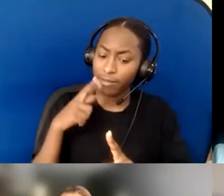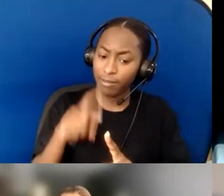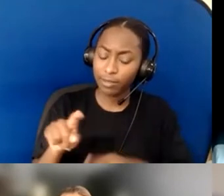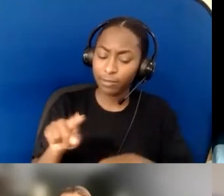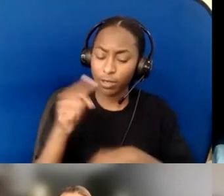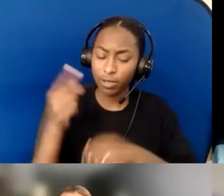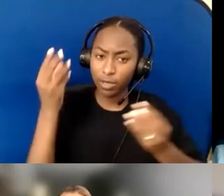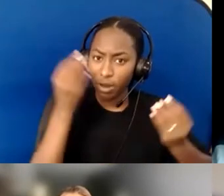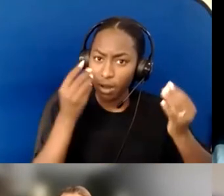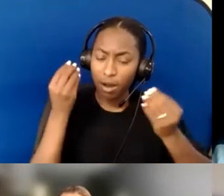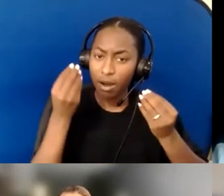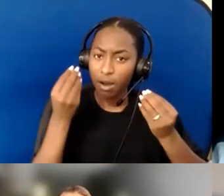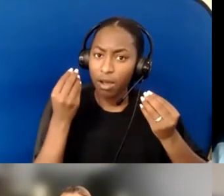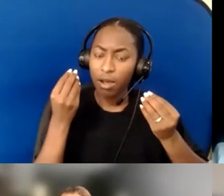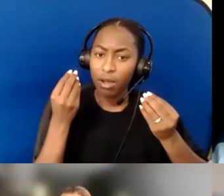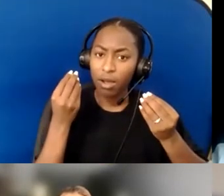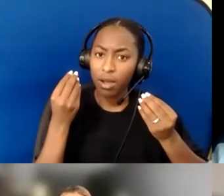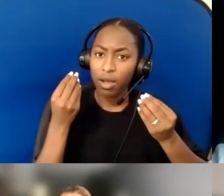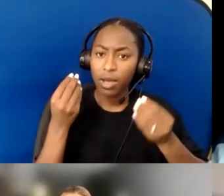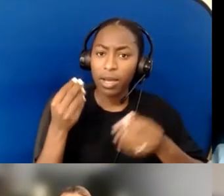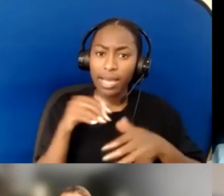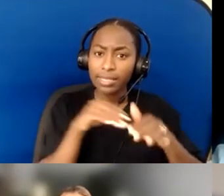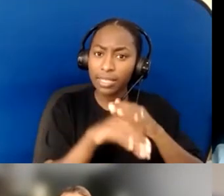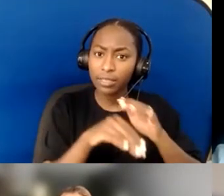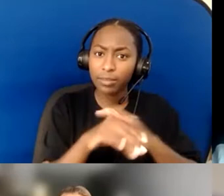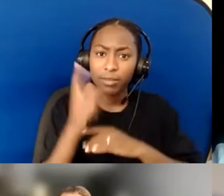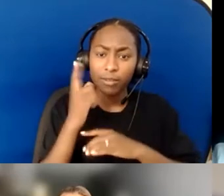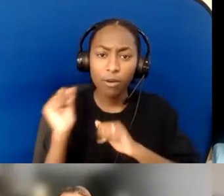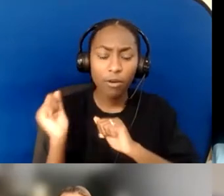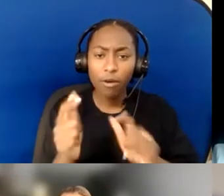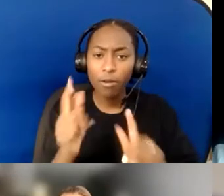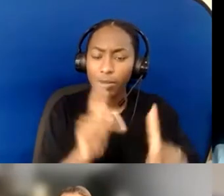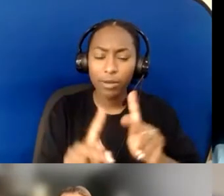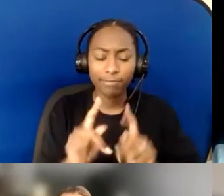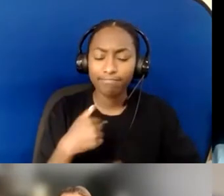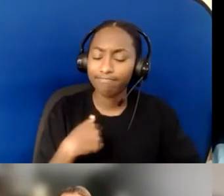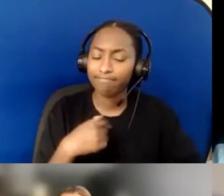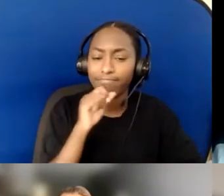I love that, and I think without a number of people in participation,